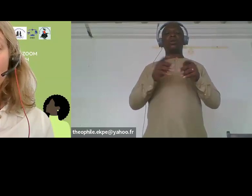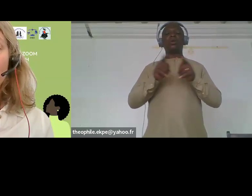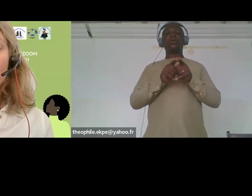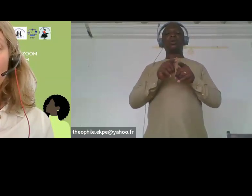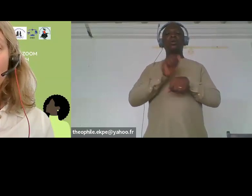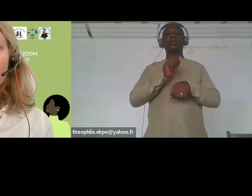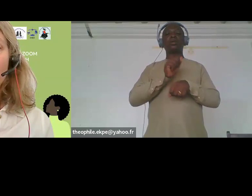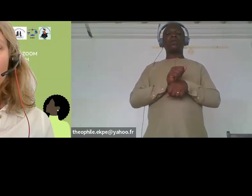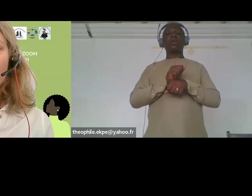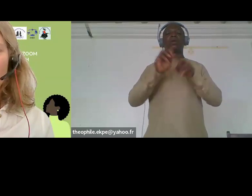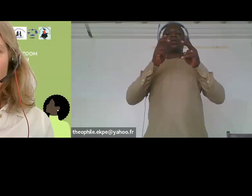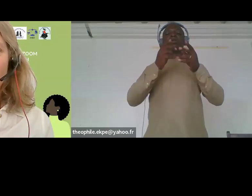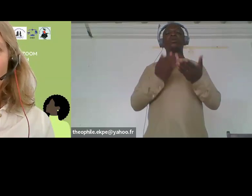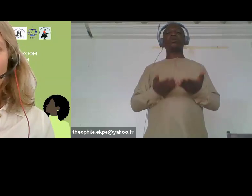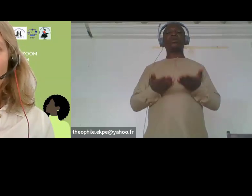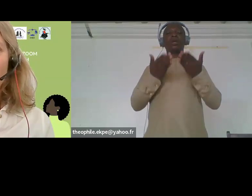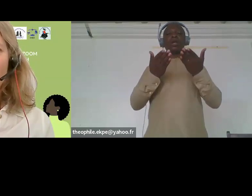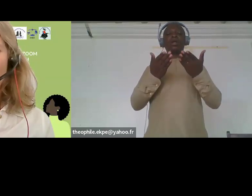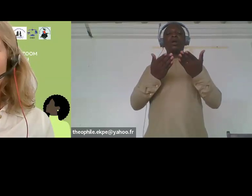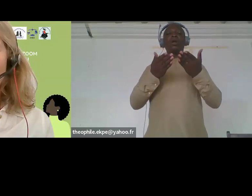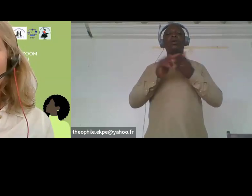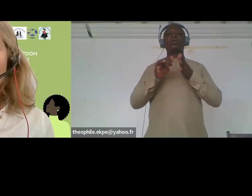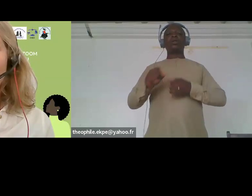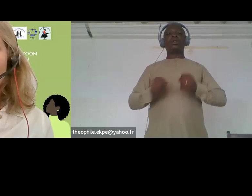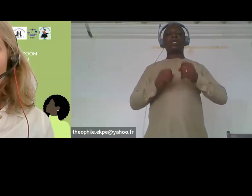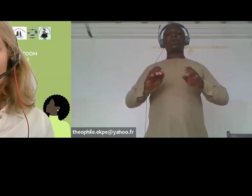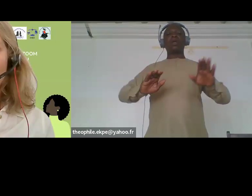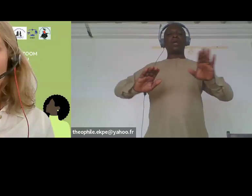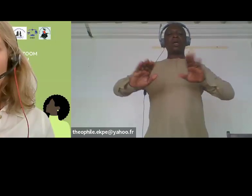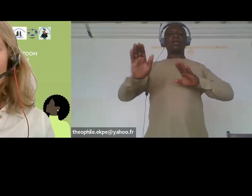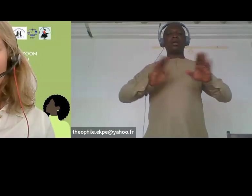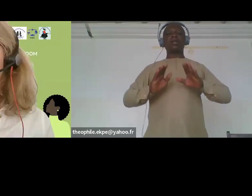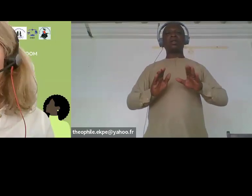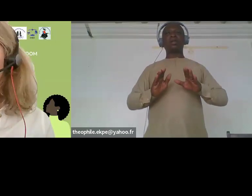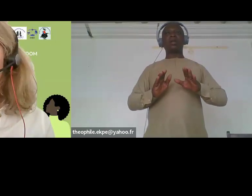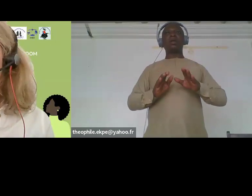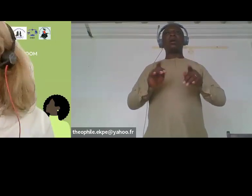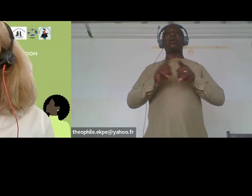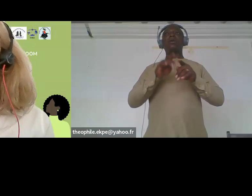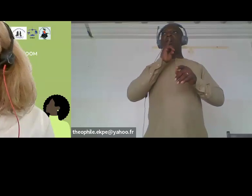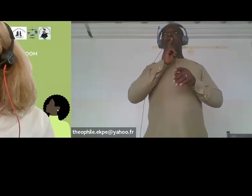systems that are there should be developed redeveloped re advvance